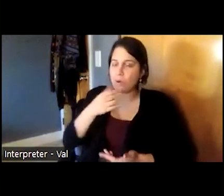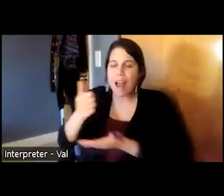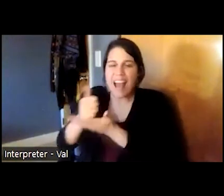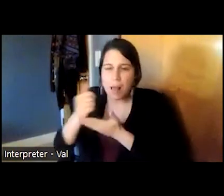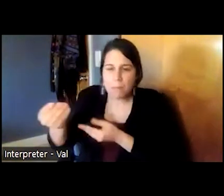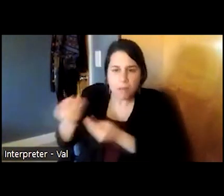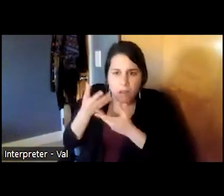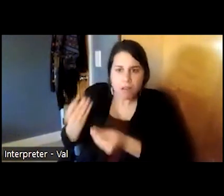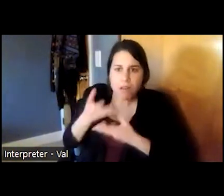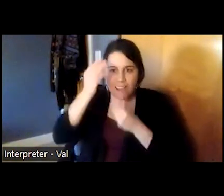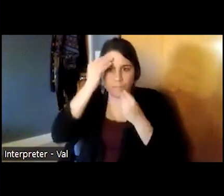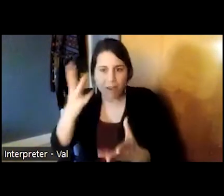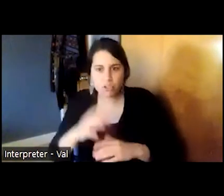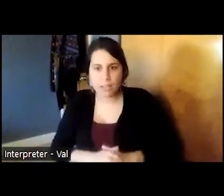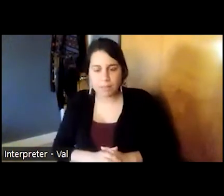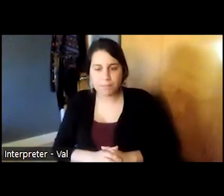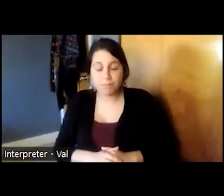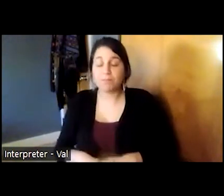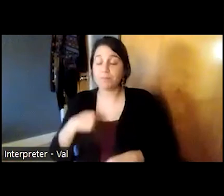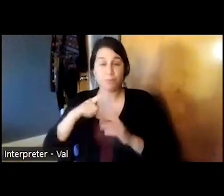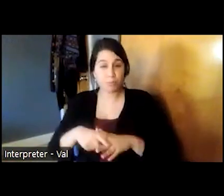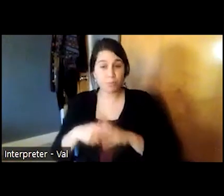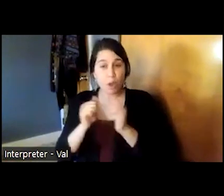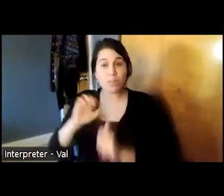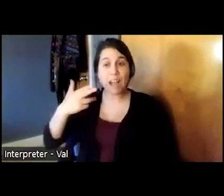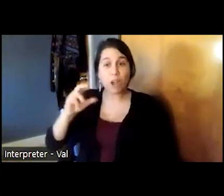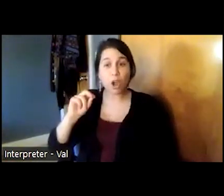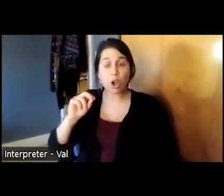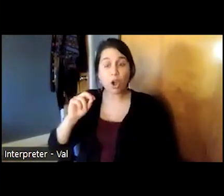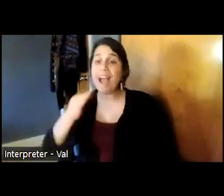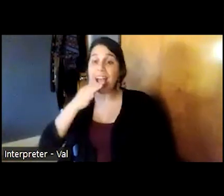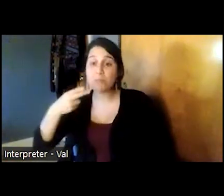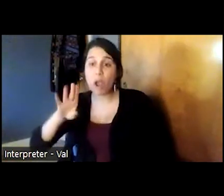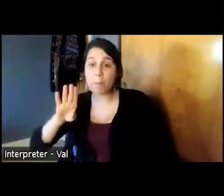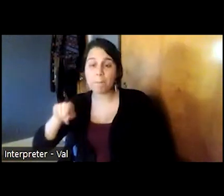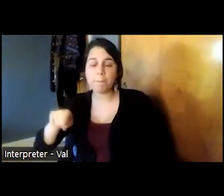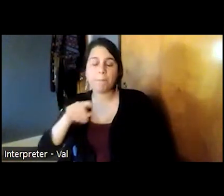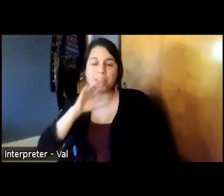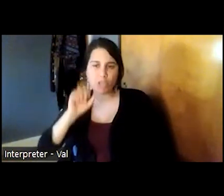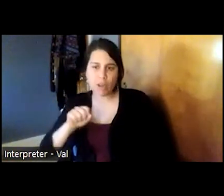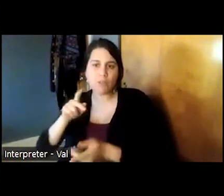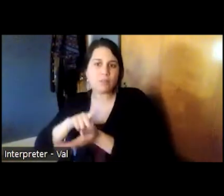we started with project echo linking our expert hub a geriatric psychiatrist geriatrician